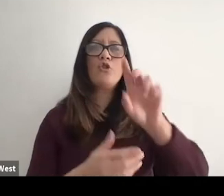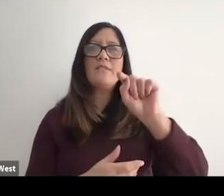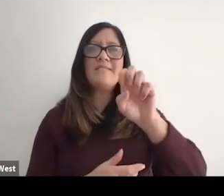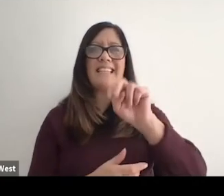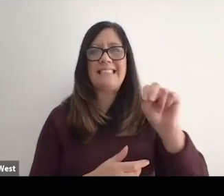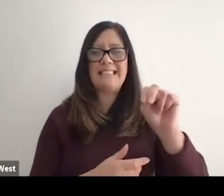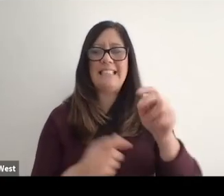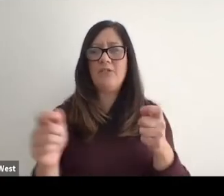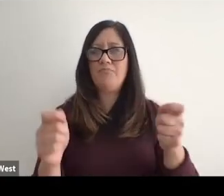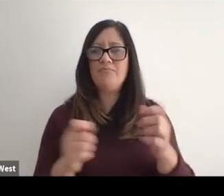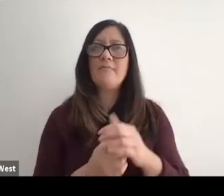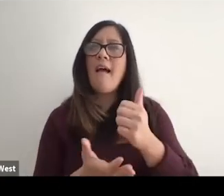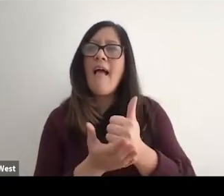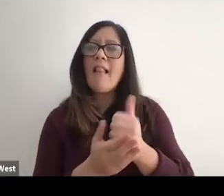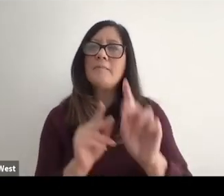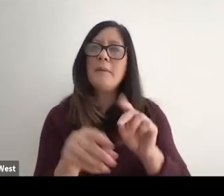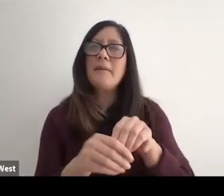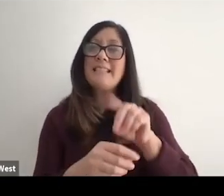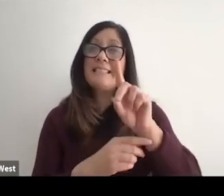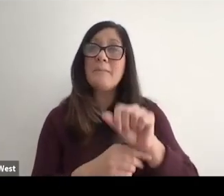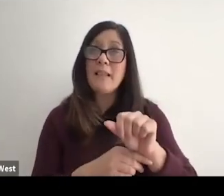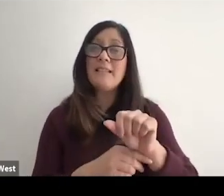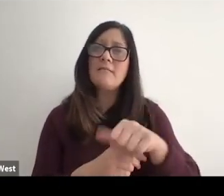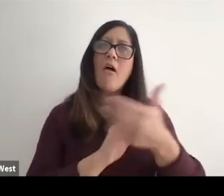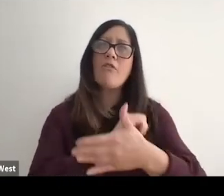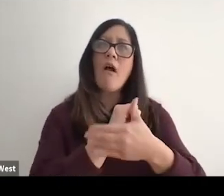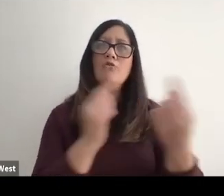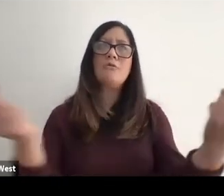of Tennessee helps other individuals in other countries that are coming